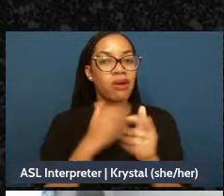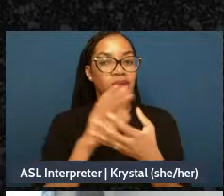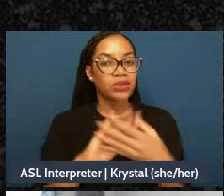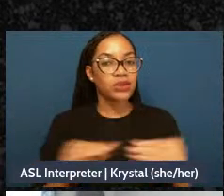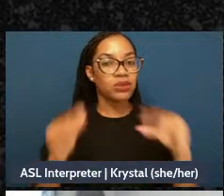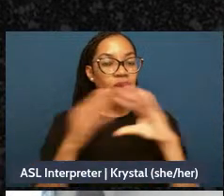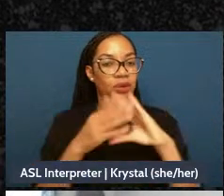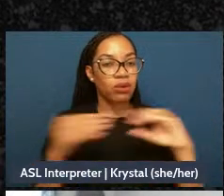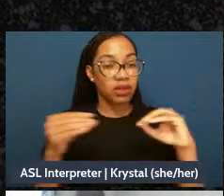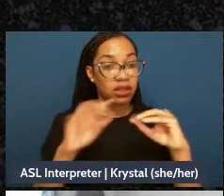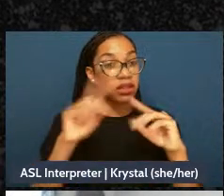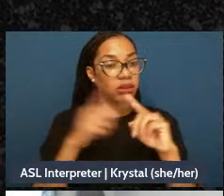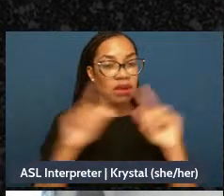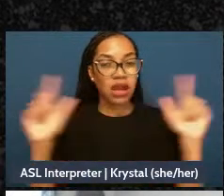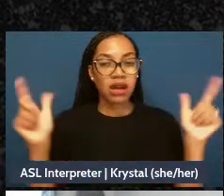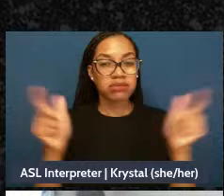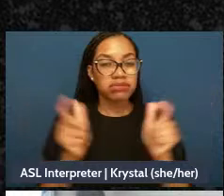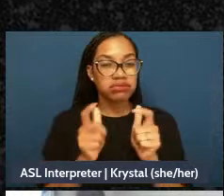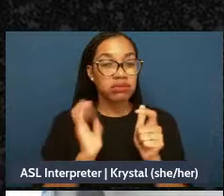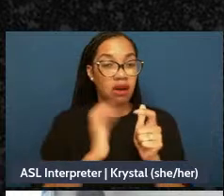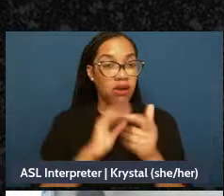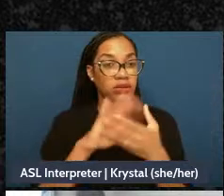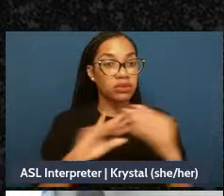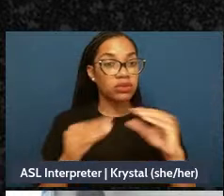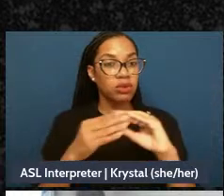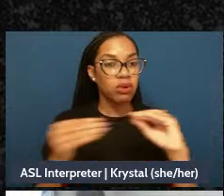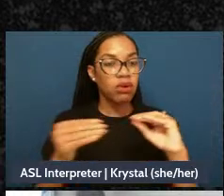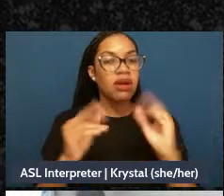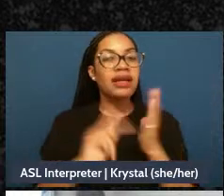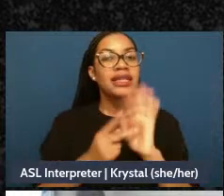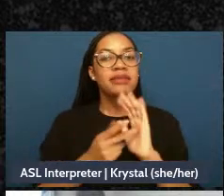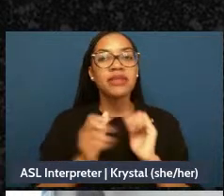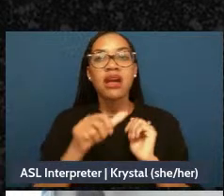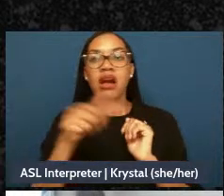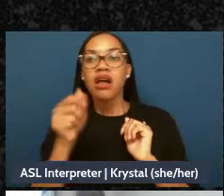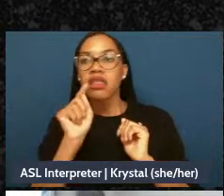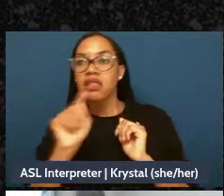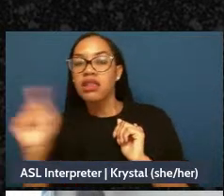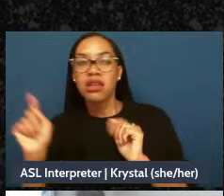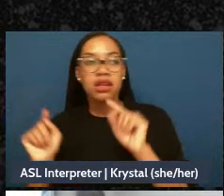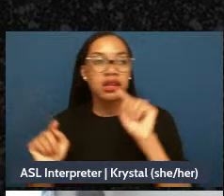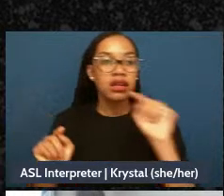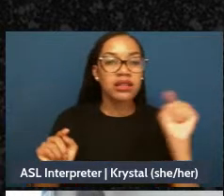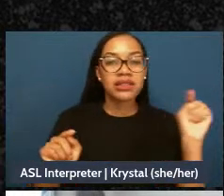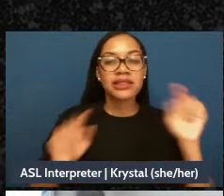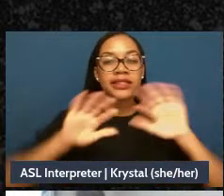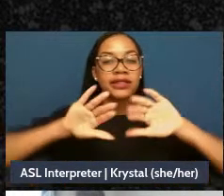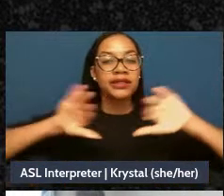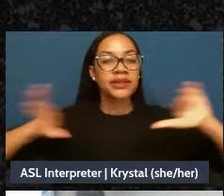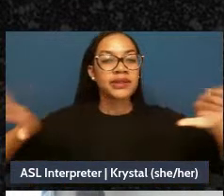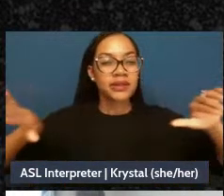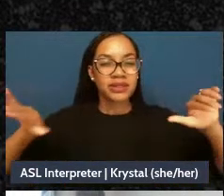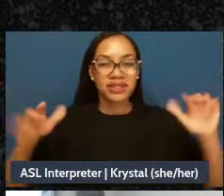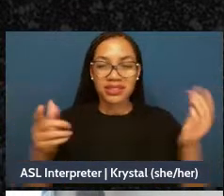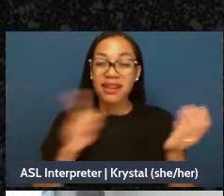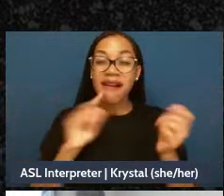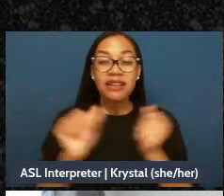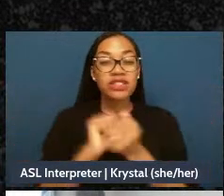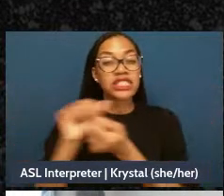we are and they and they-they - this is an act of erasure, they-they take what's-what's and if you